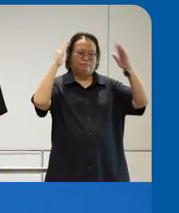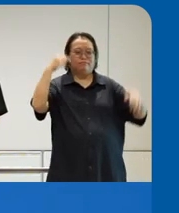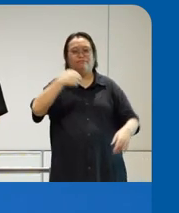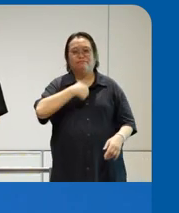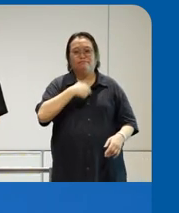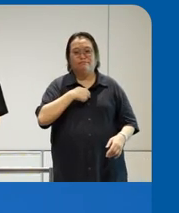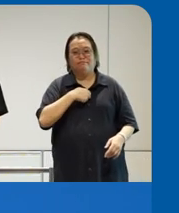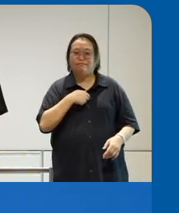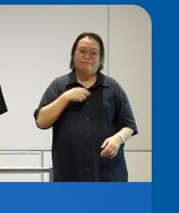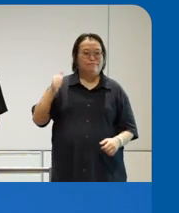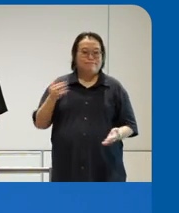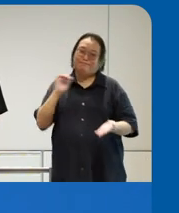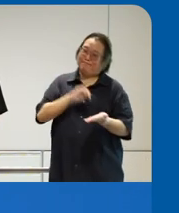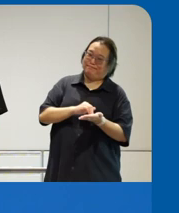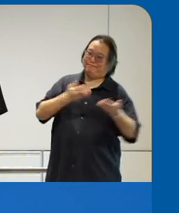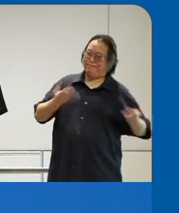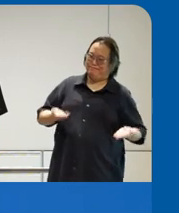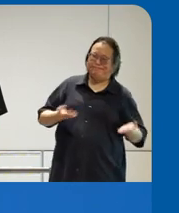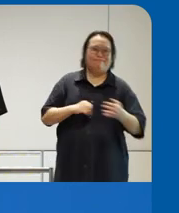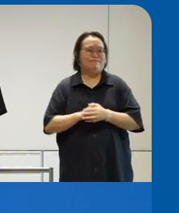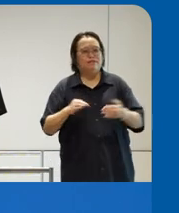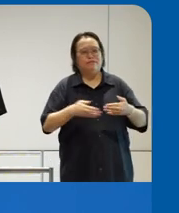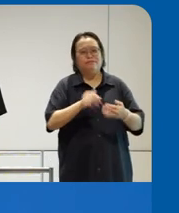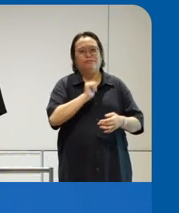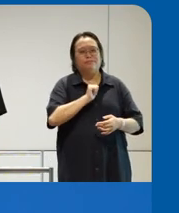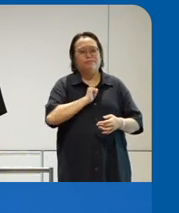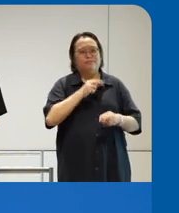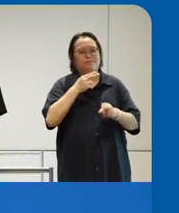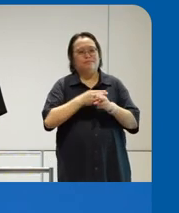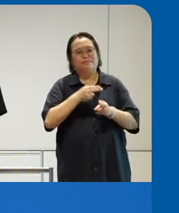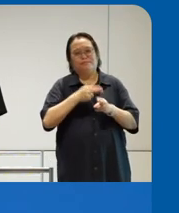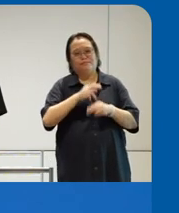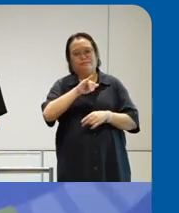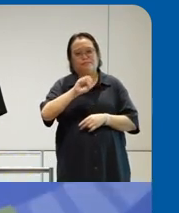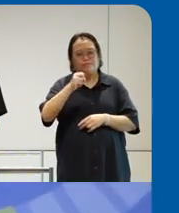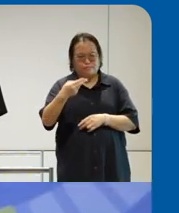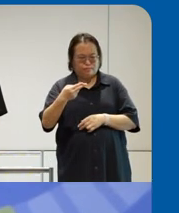again so yeah uh just to introduce myself my name is Josh saying what I do in my day job when I'm